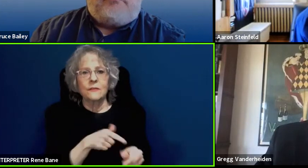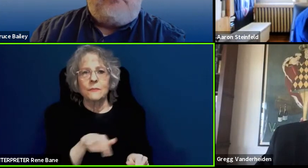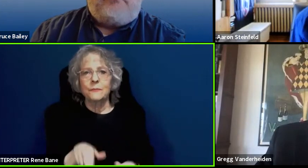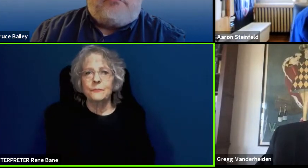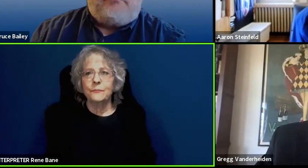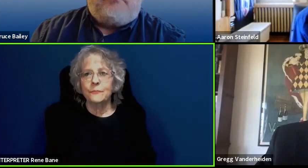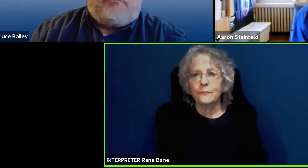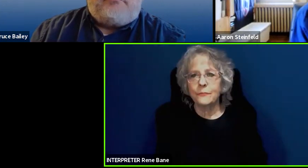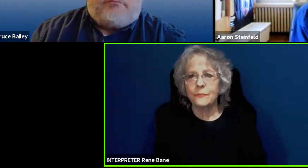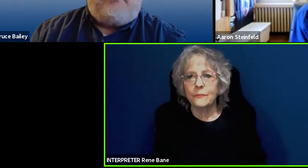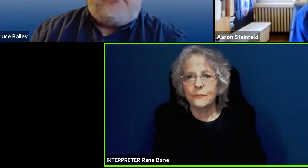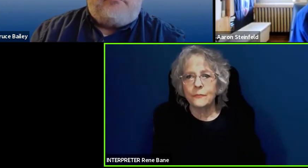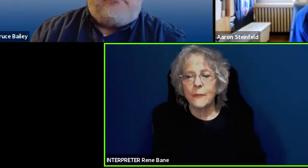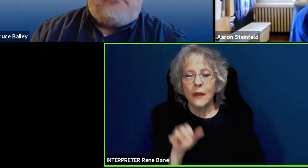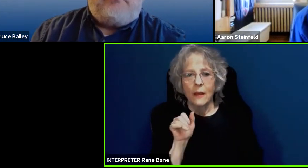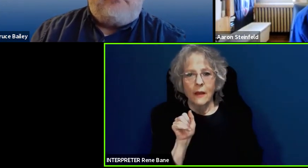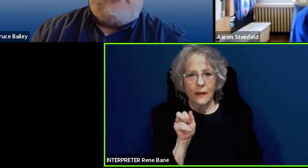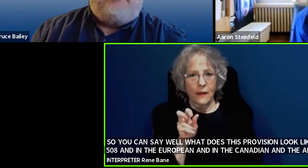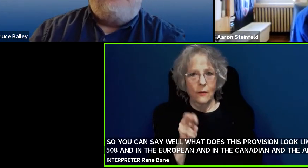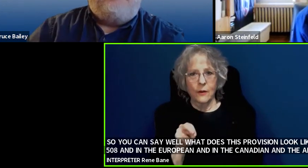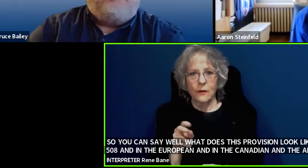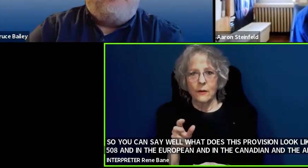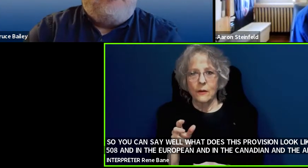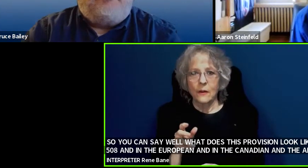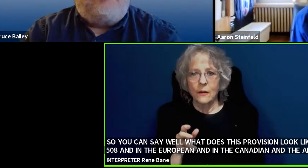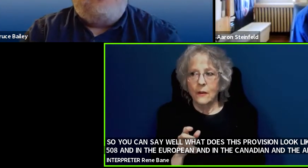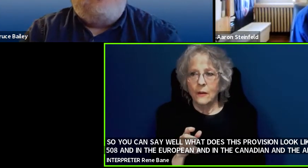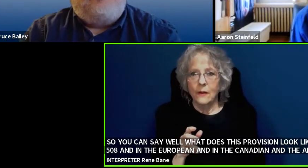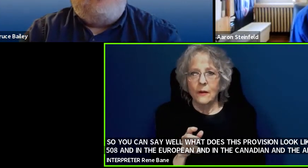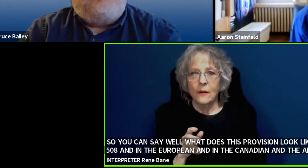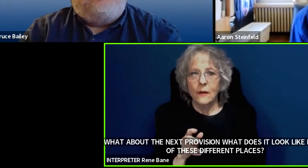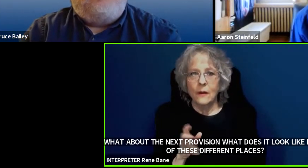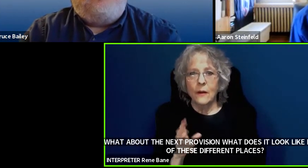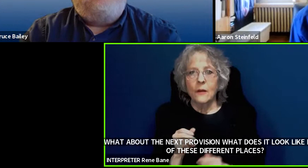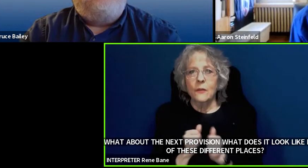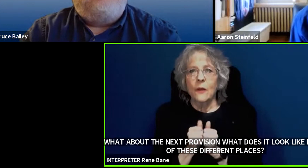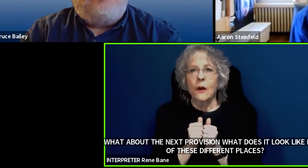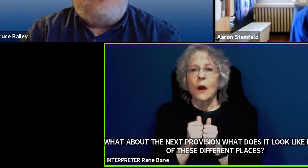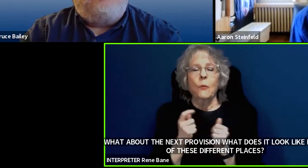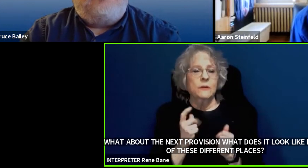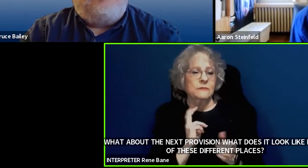would like to jump in about the human operator - the remote operator question that you had.